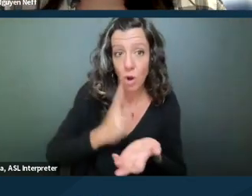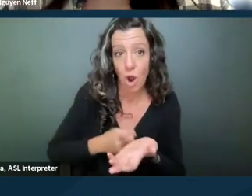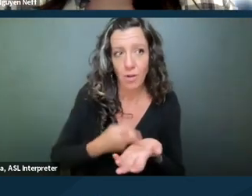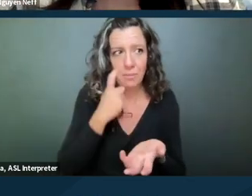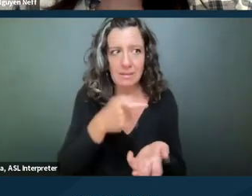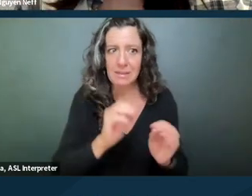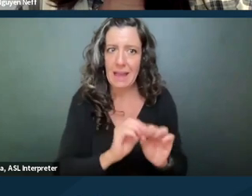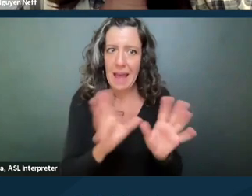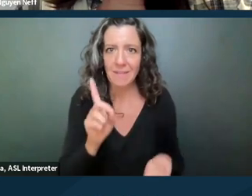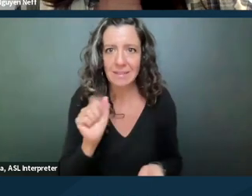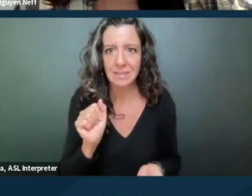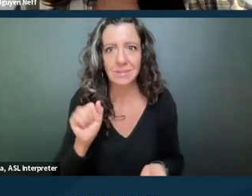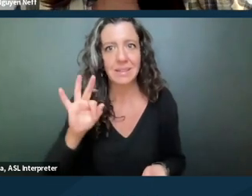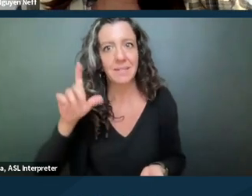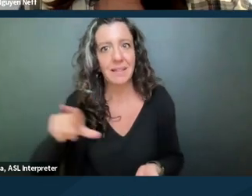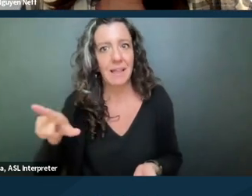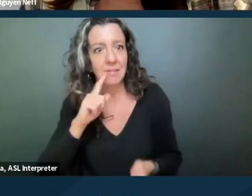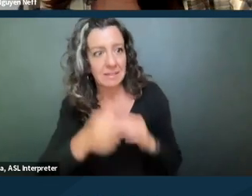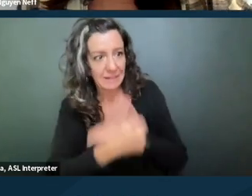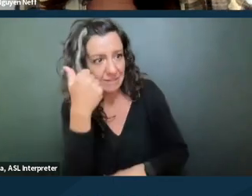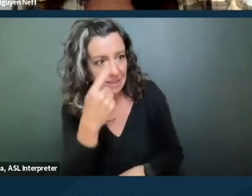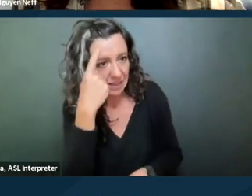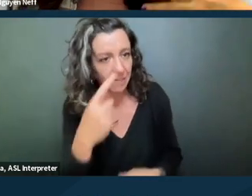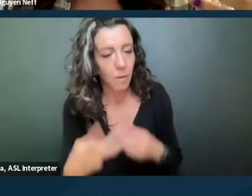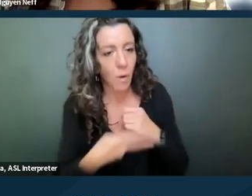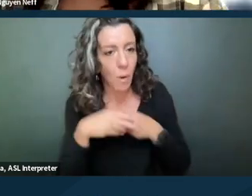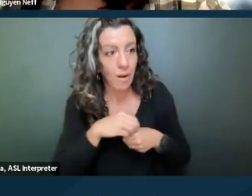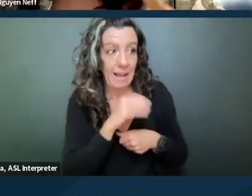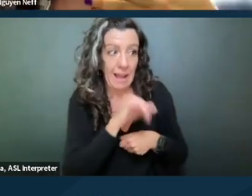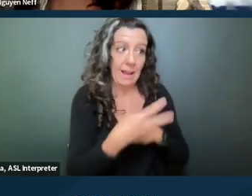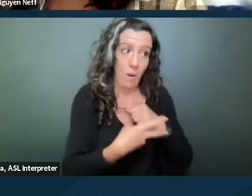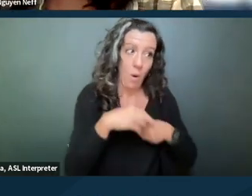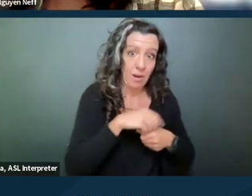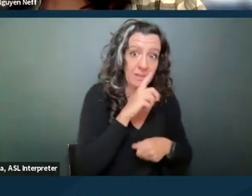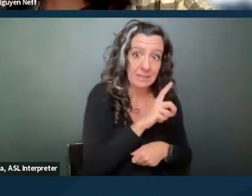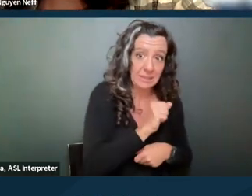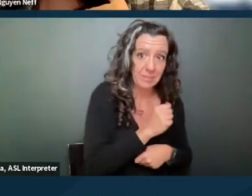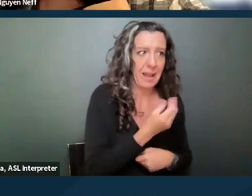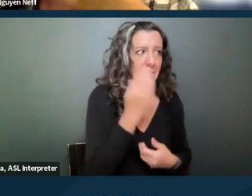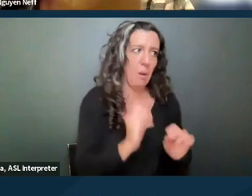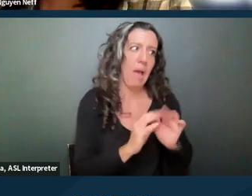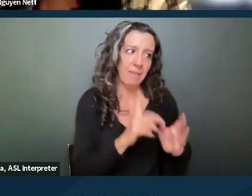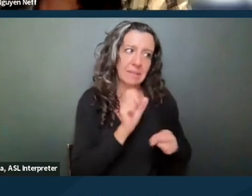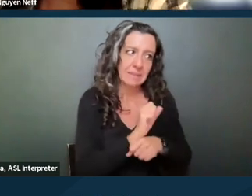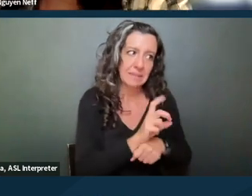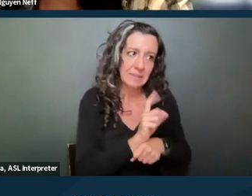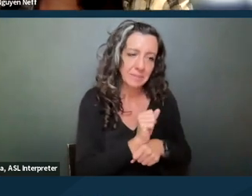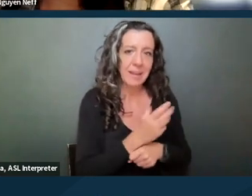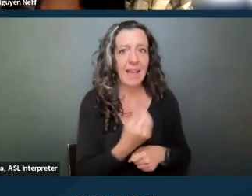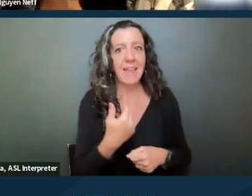the landlord, if the landlord is evicting for hoarding and hoarding is a disability, they know that it's an obvious disability and they have an affirmative obligation